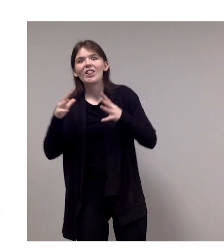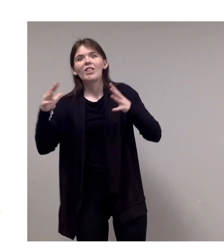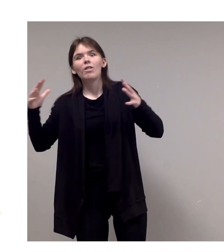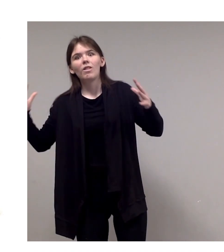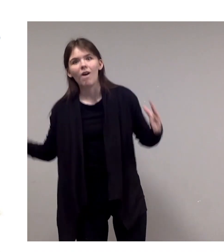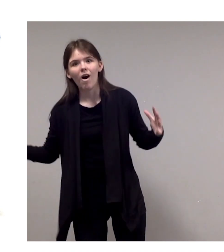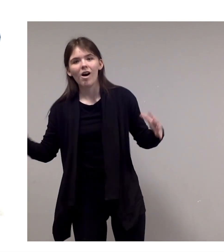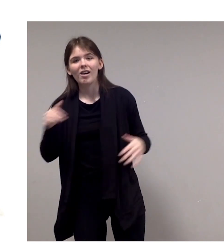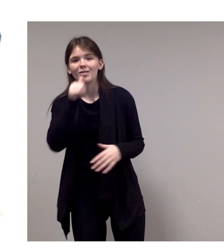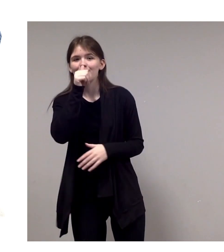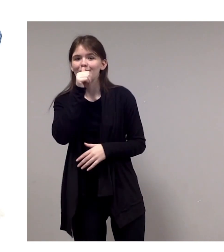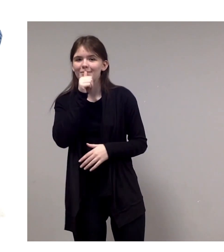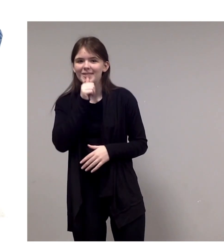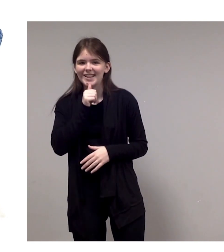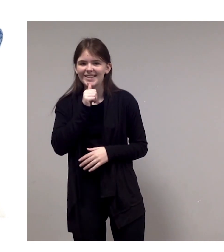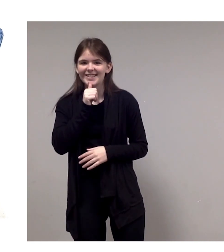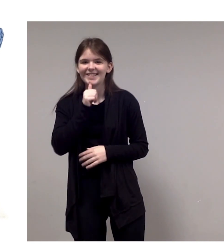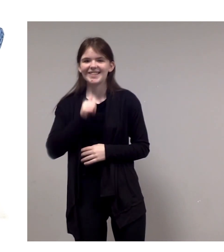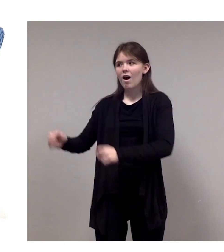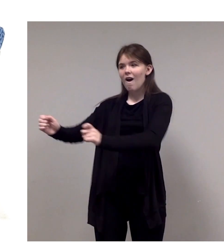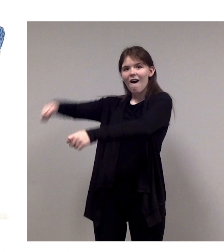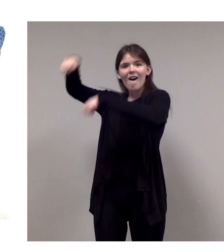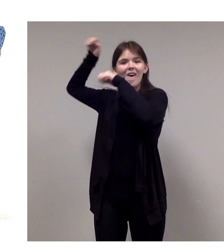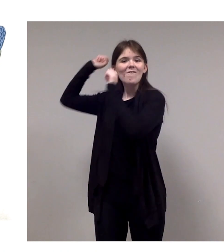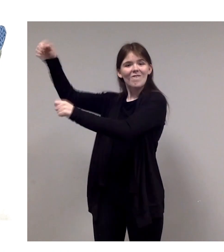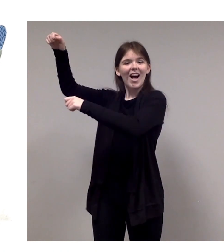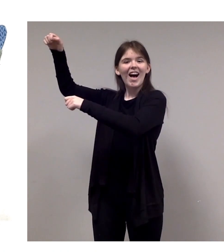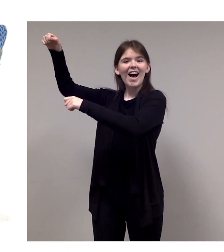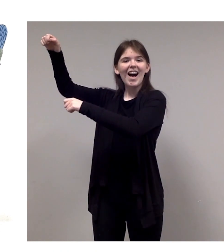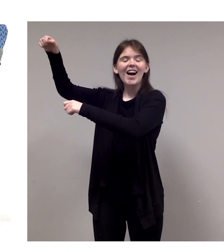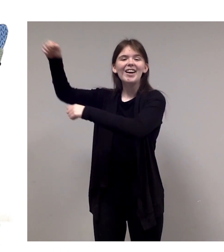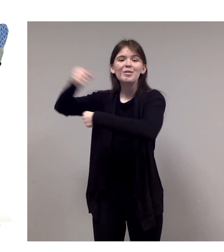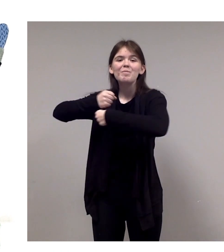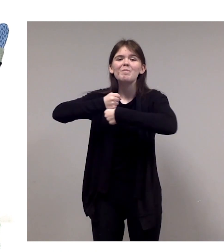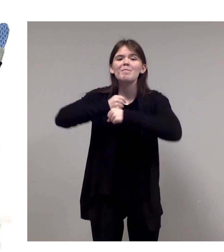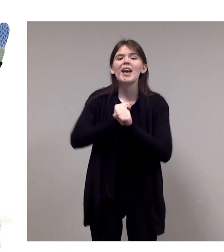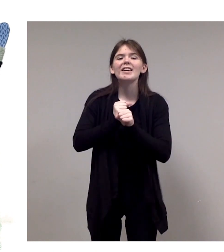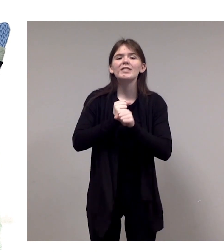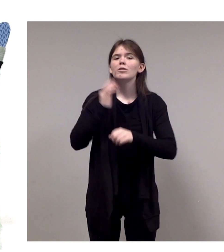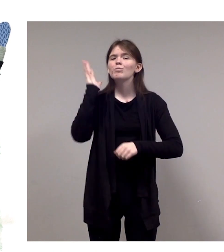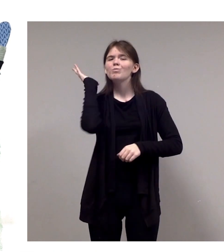And voila! She crafts the most amazing spacesuit!